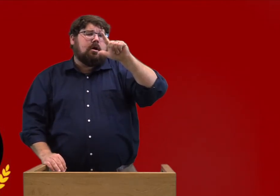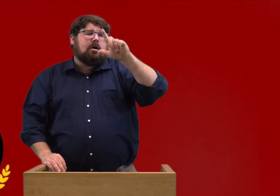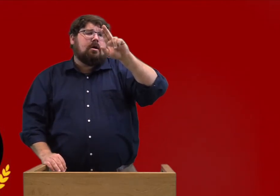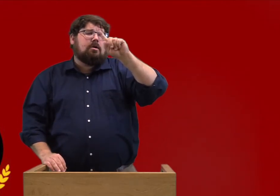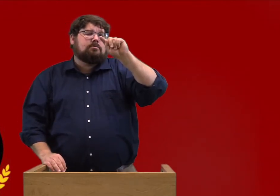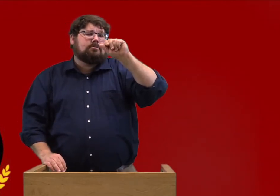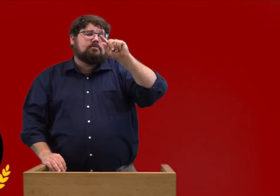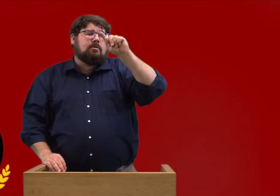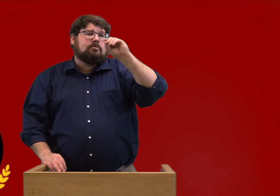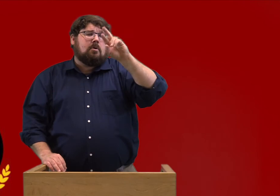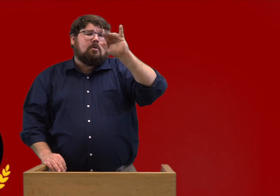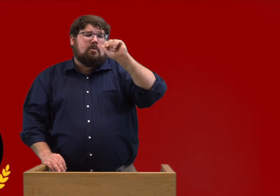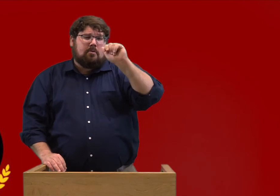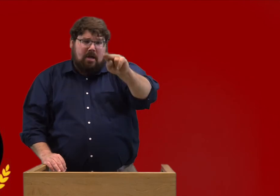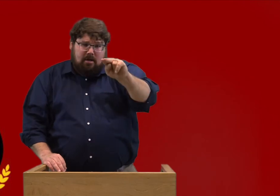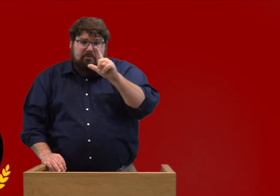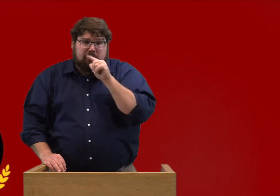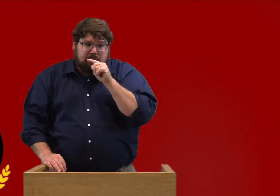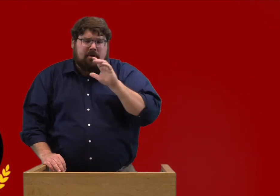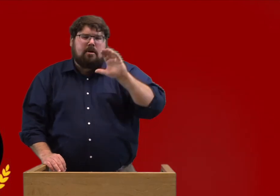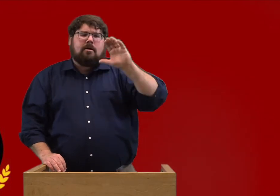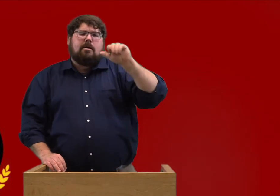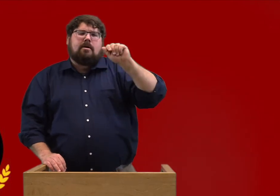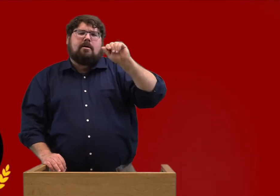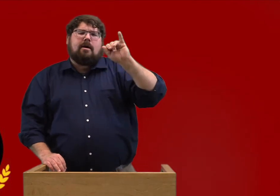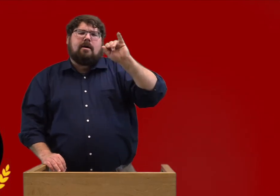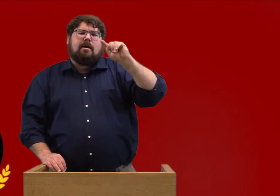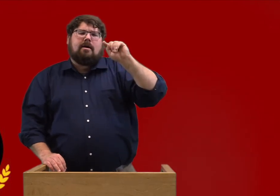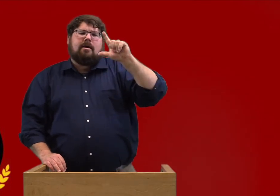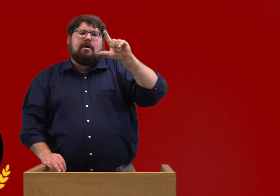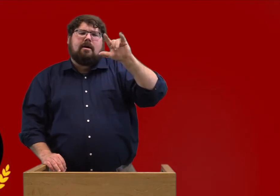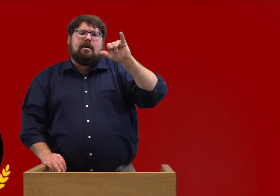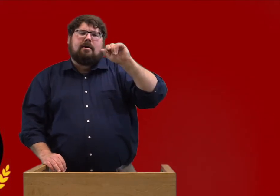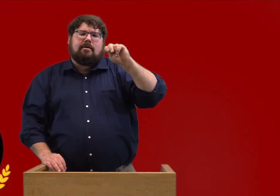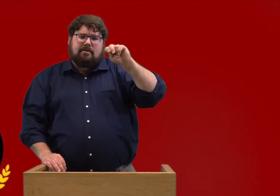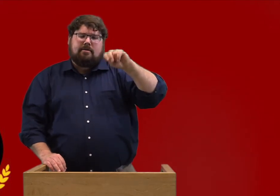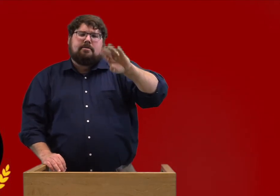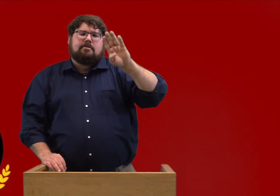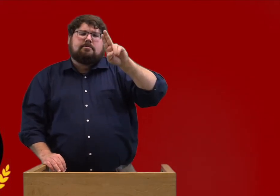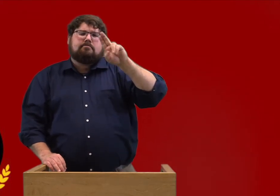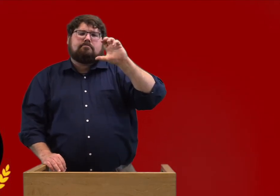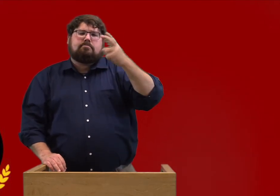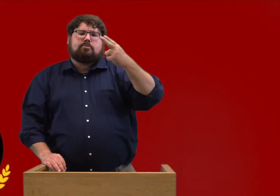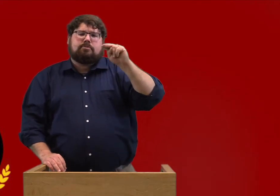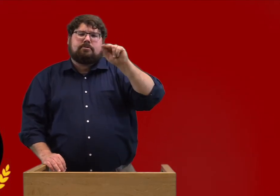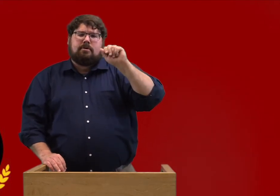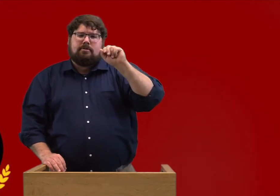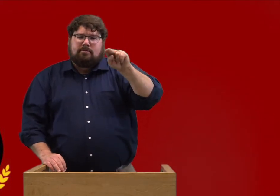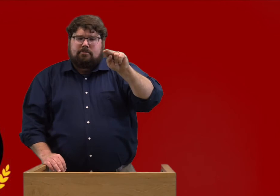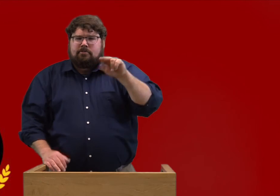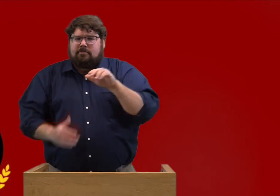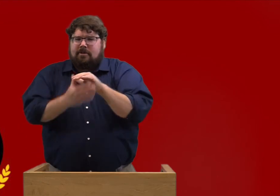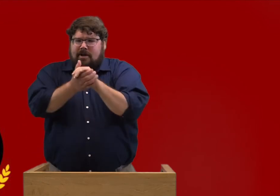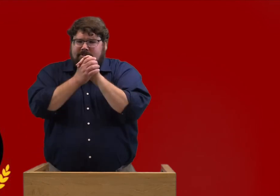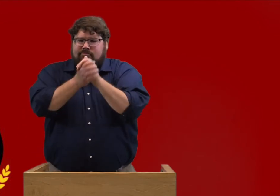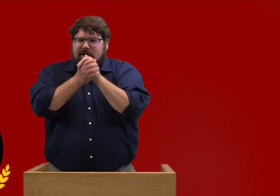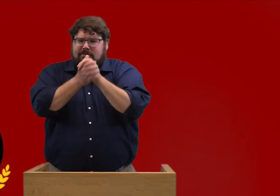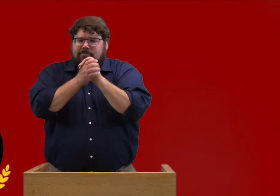As well as the salutatorian, which was Caitlyn Buchman. Congratulations Caitlyn.